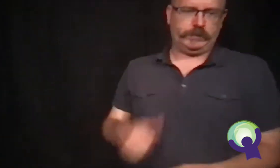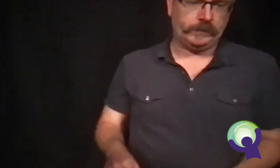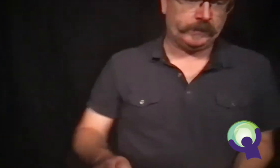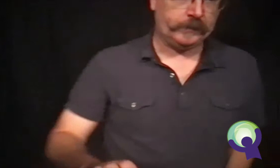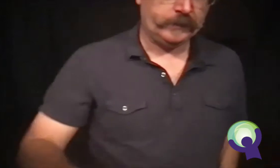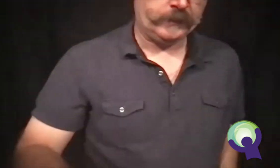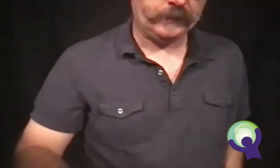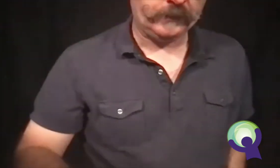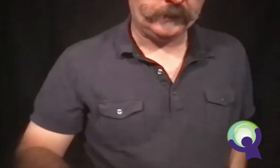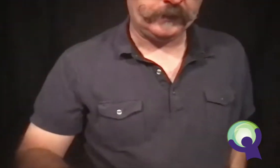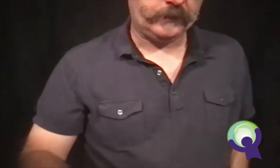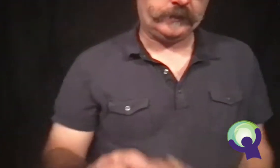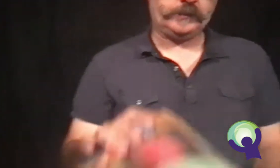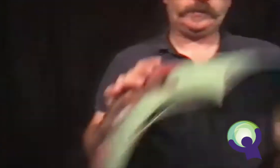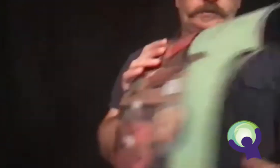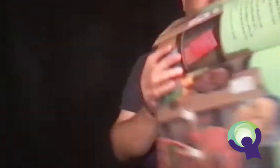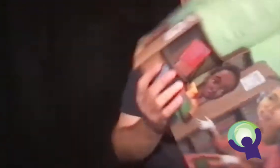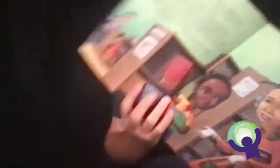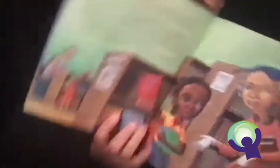"But, Ron," she started to say.